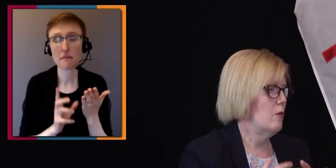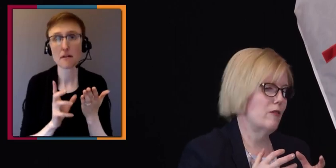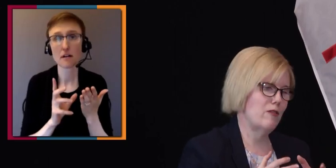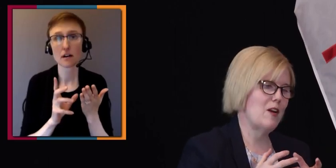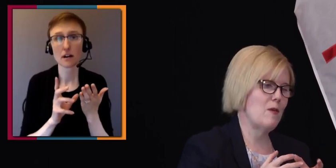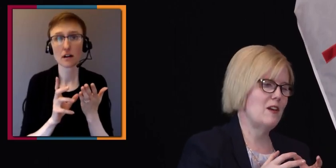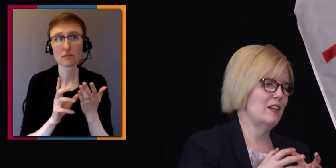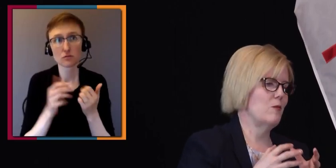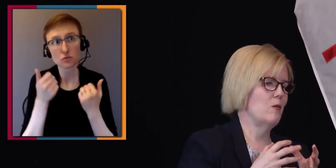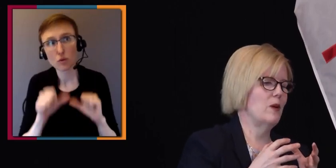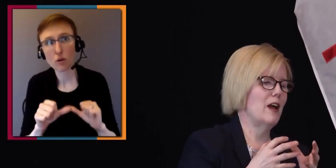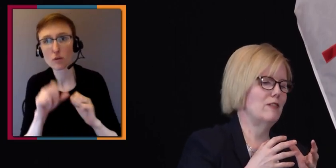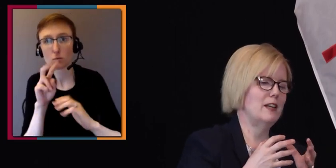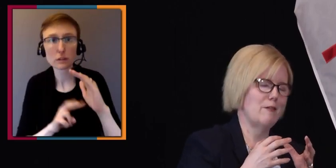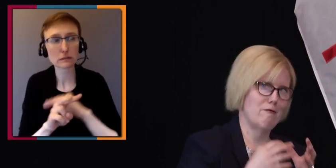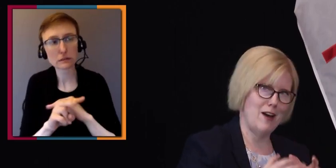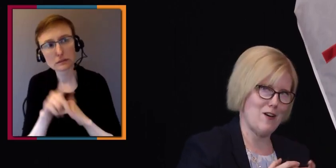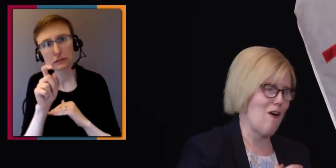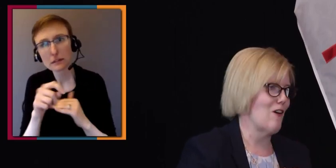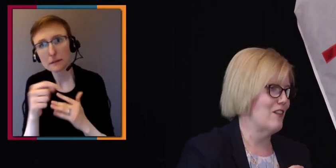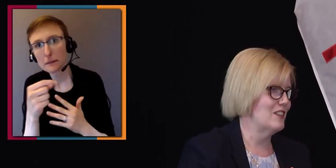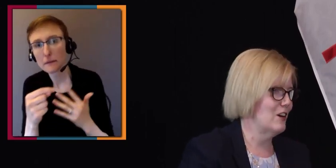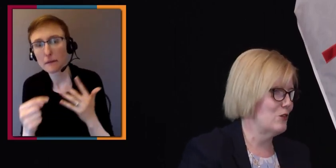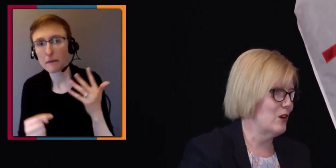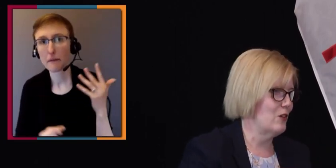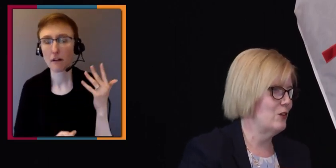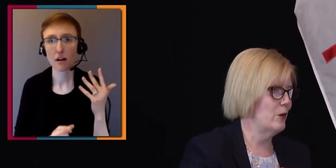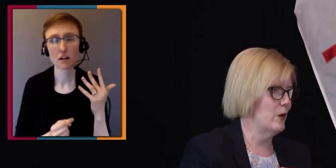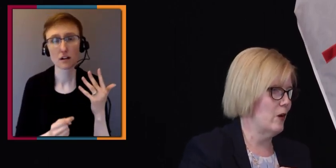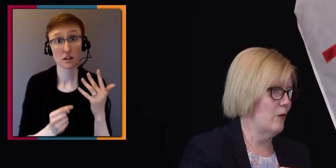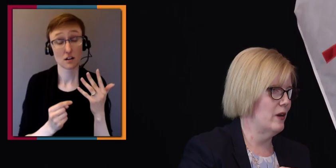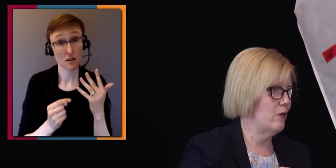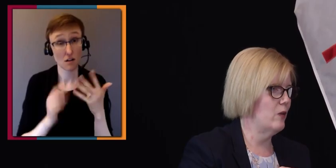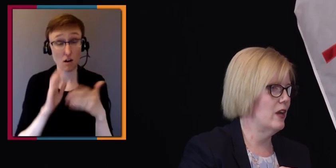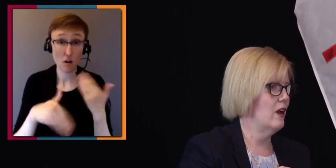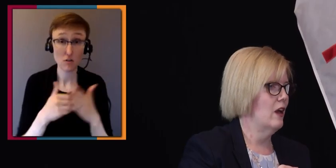But fundamentally, we have leaned very hard in this country on the duty to accommodate.